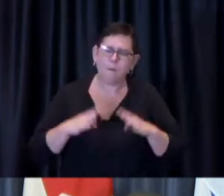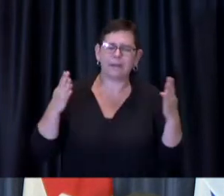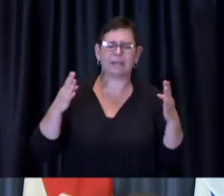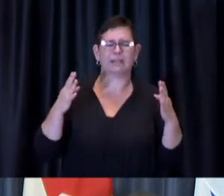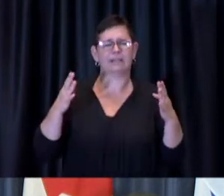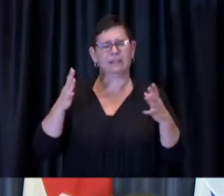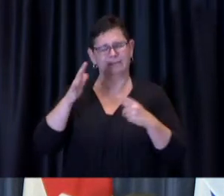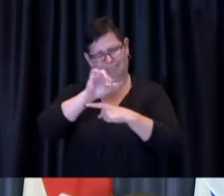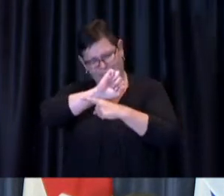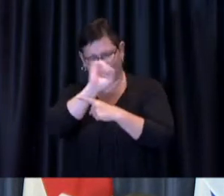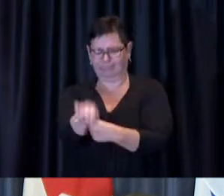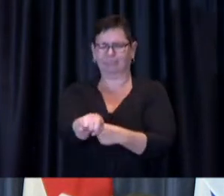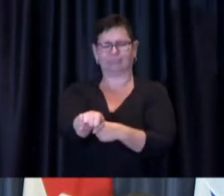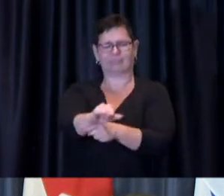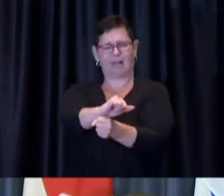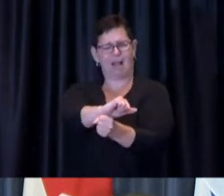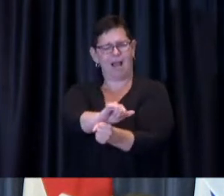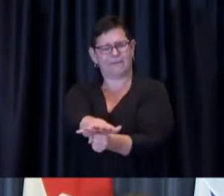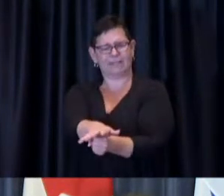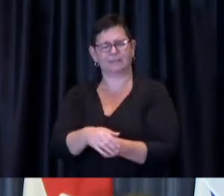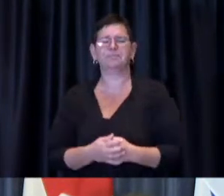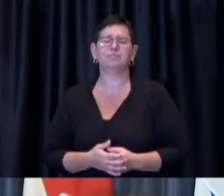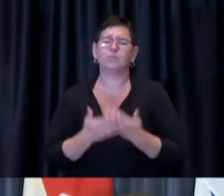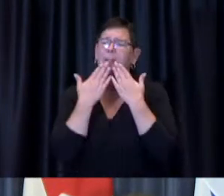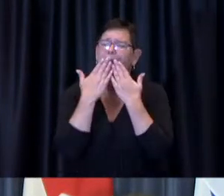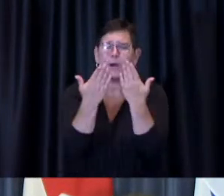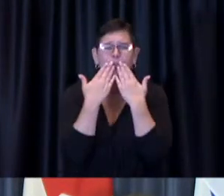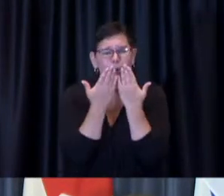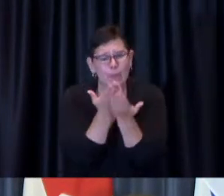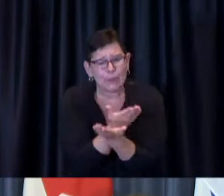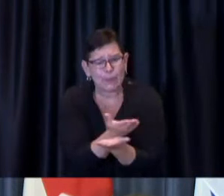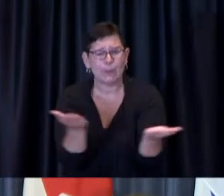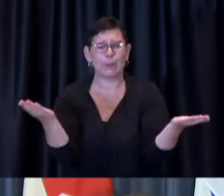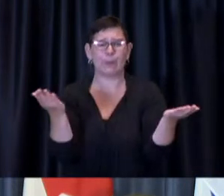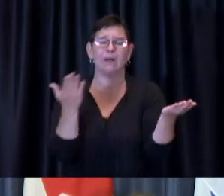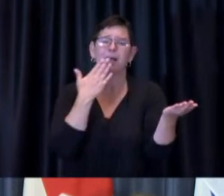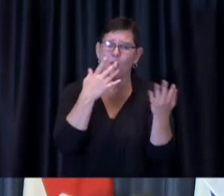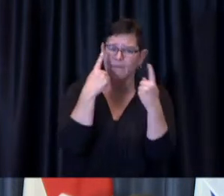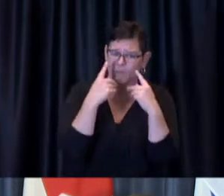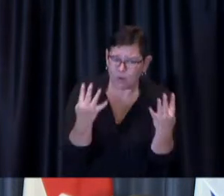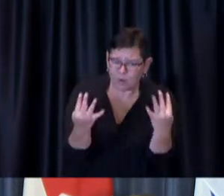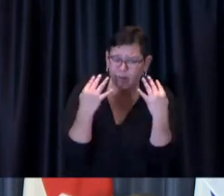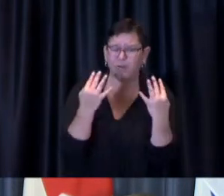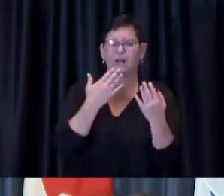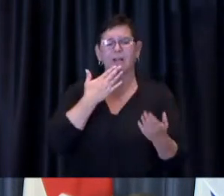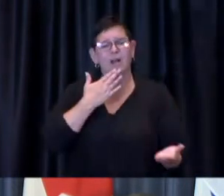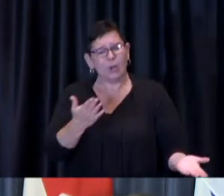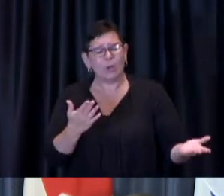So again, thank you to everyone involved and of course most of all the public for their understanding there were times when it was difficult for us to explain